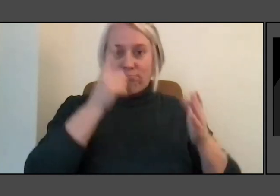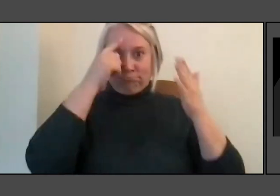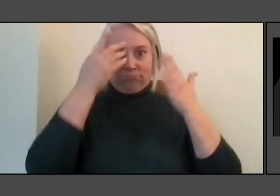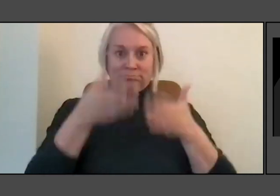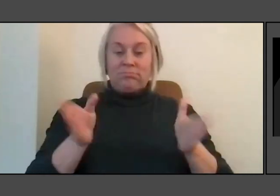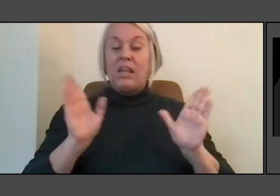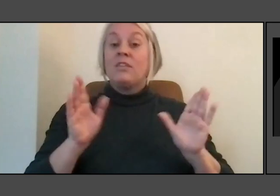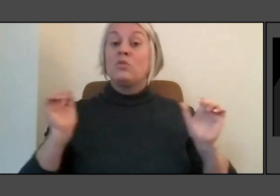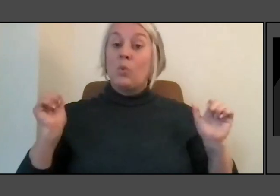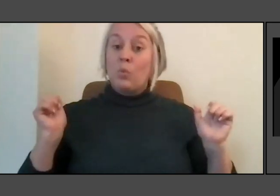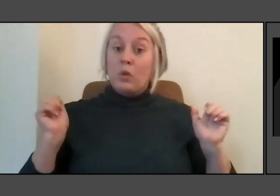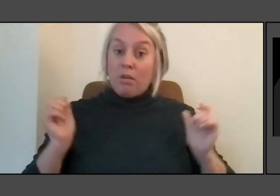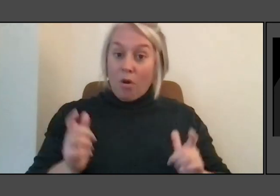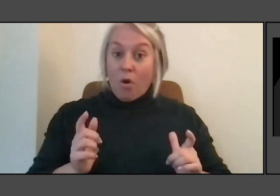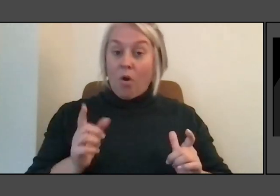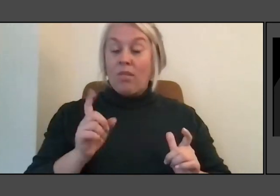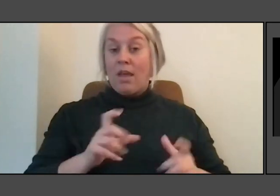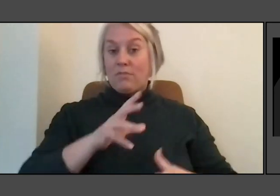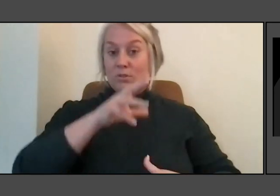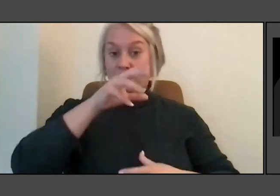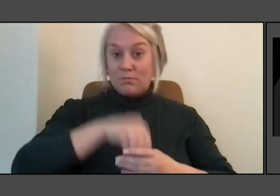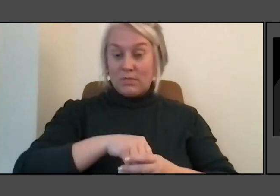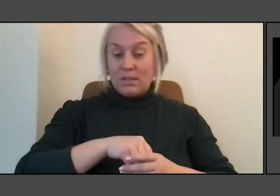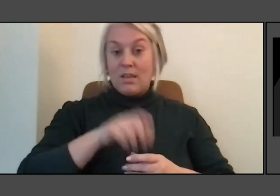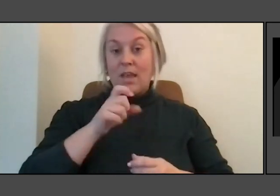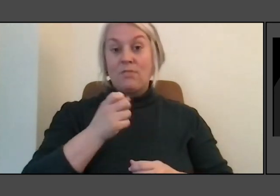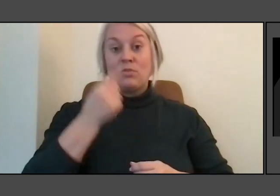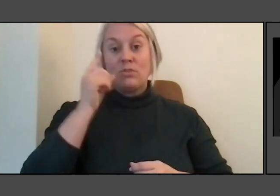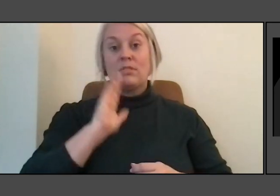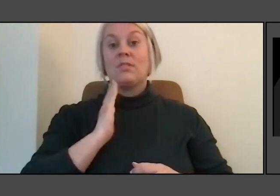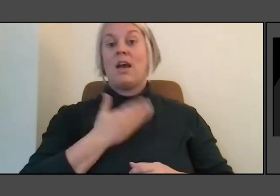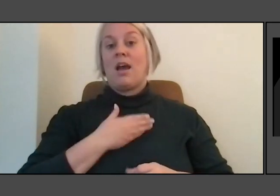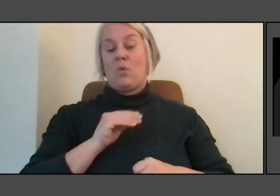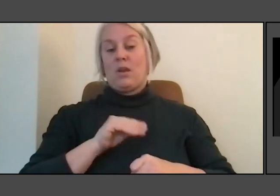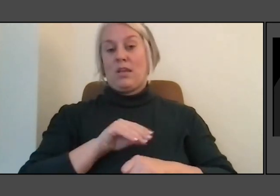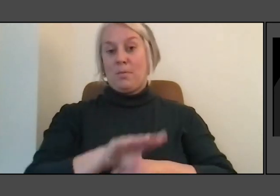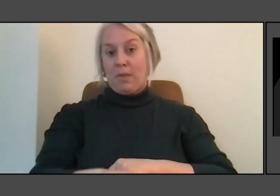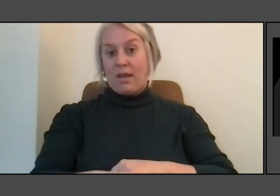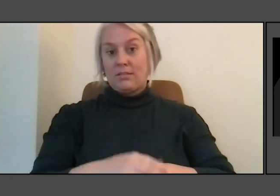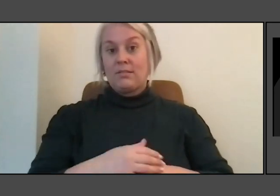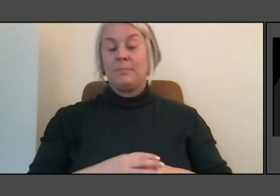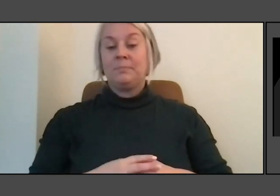and we all have to understand what our impacts are and but how much, if